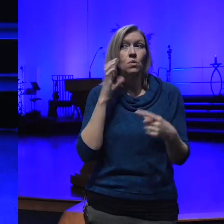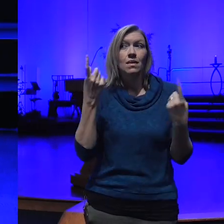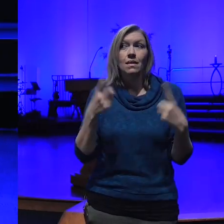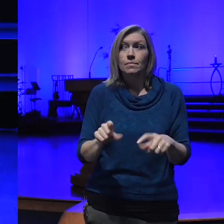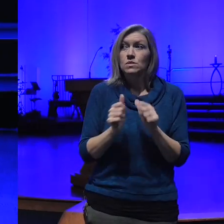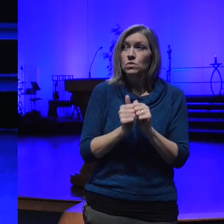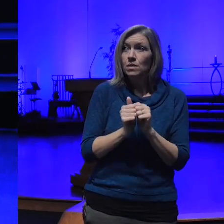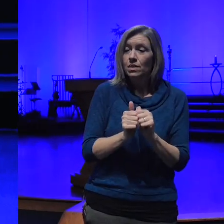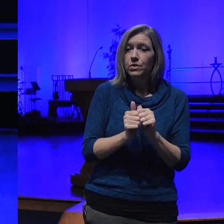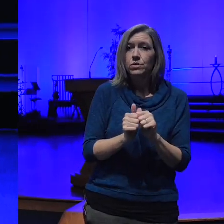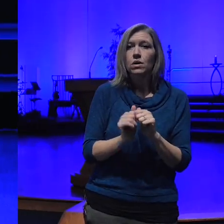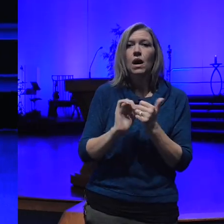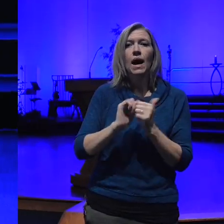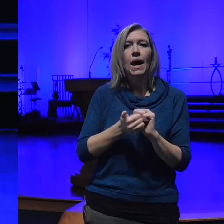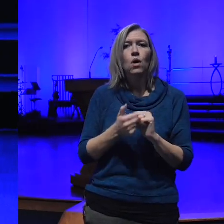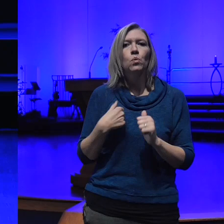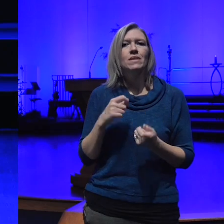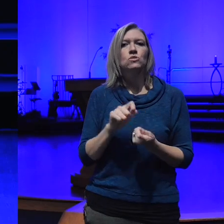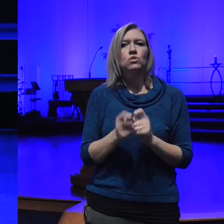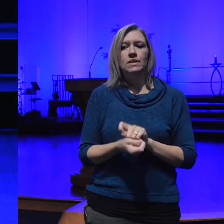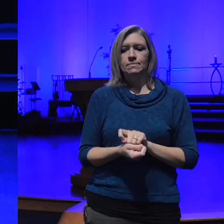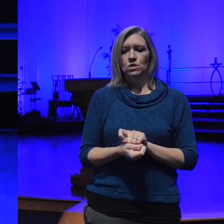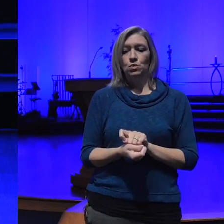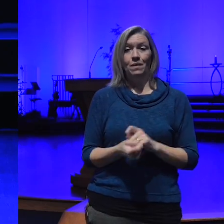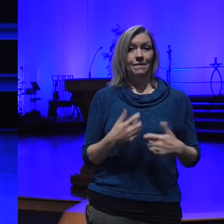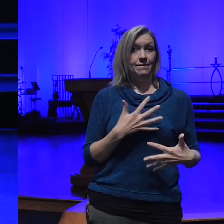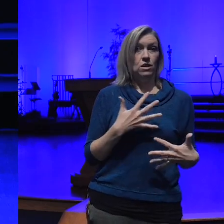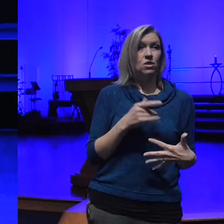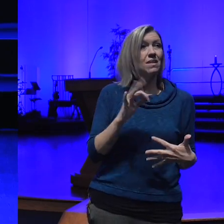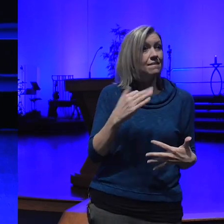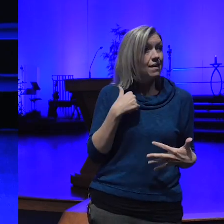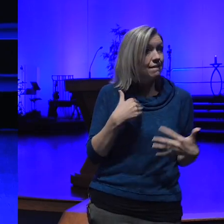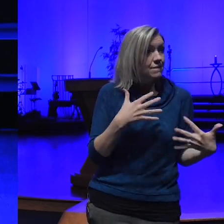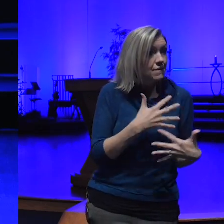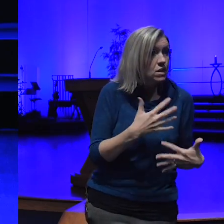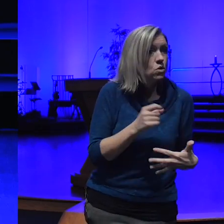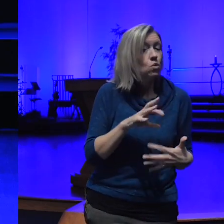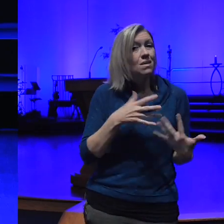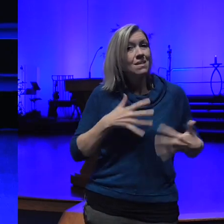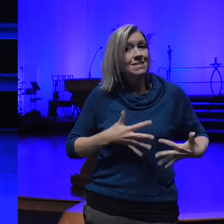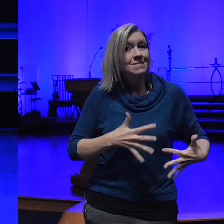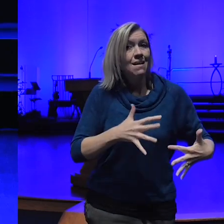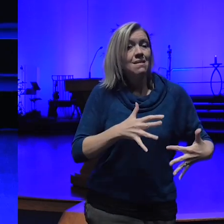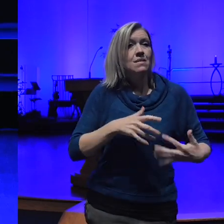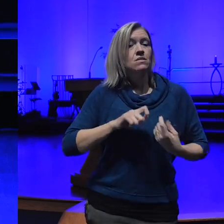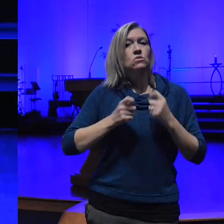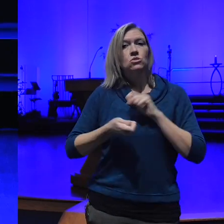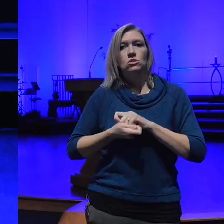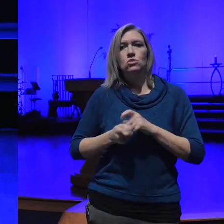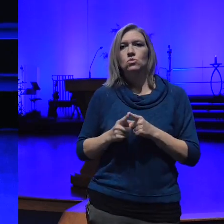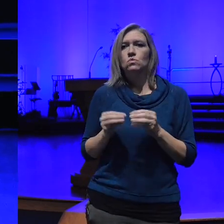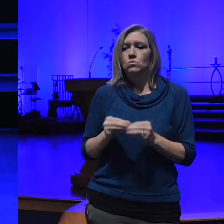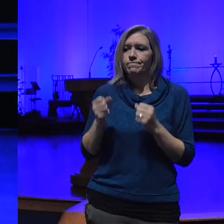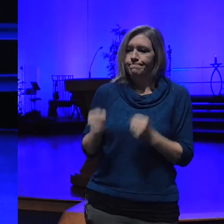transmuting our fear if we have any or our anxiety into greater Faith so right now I'm going to ask